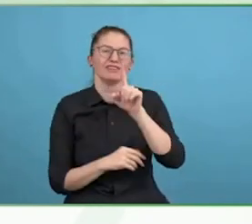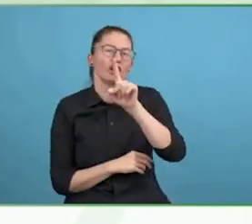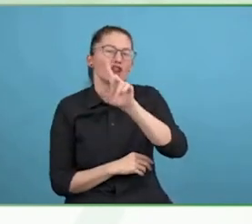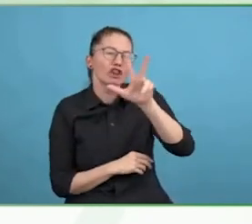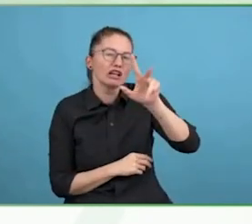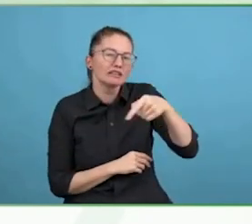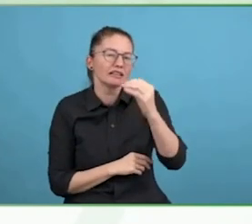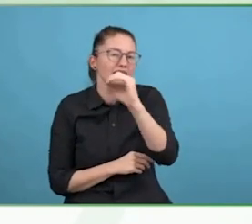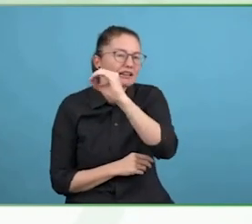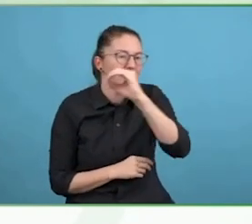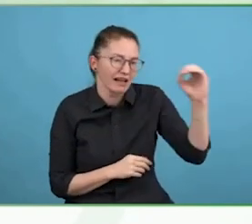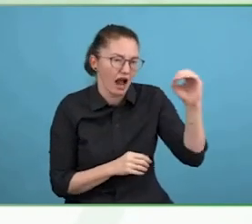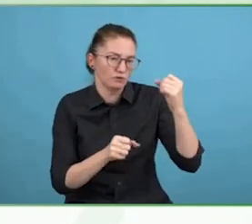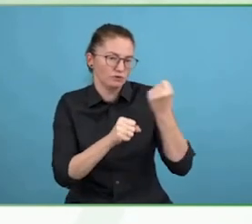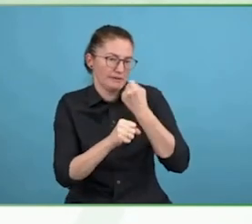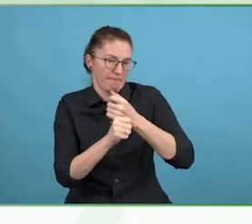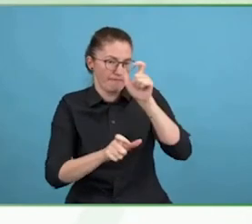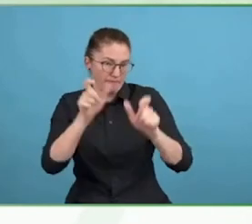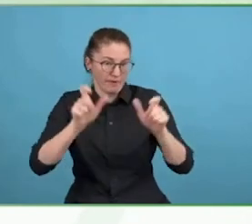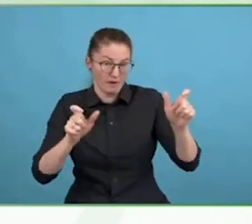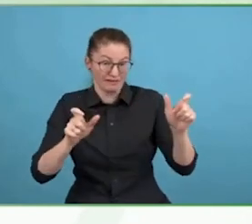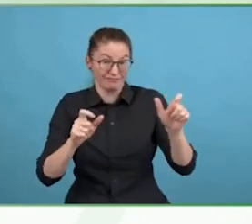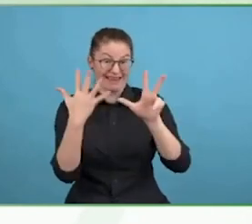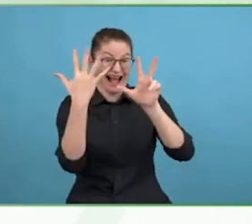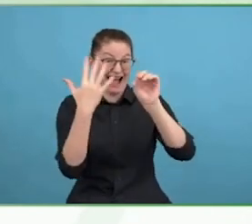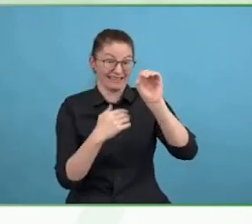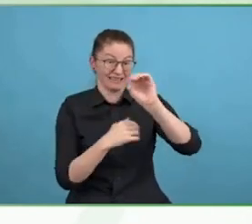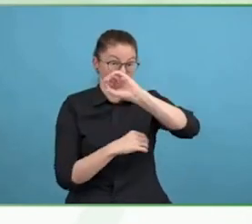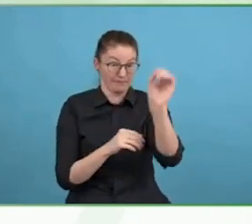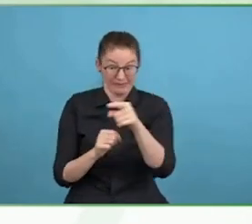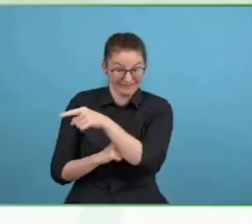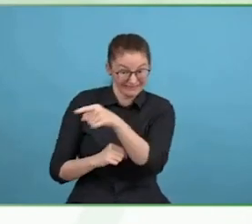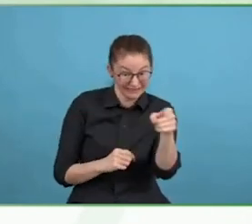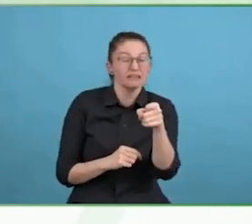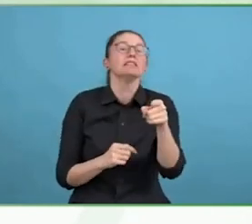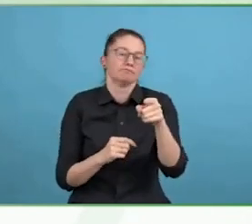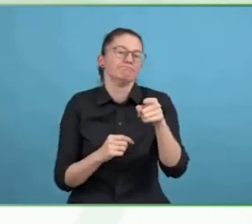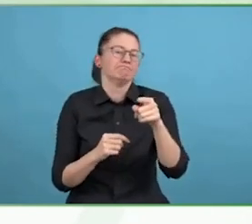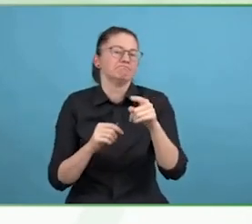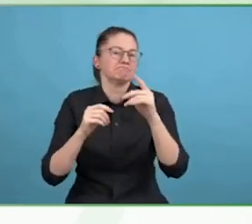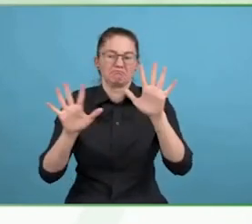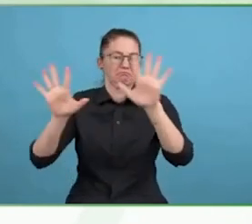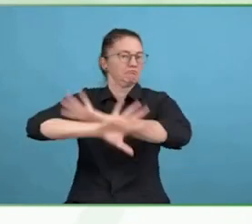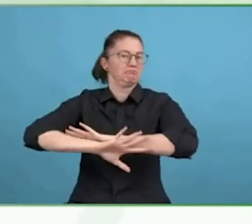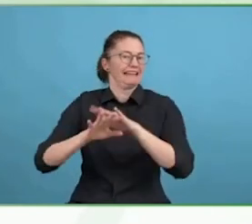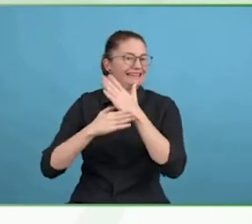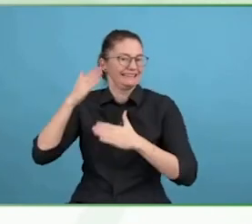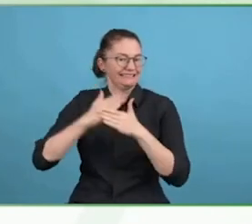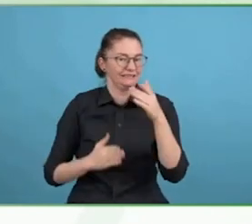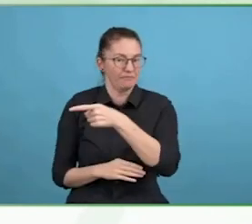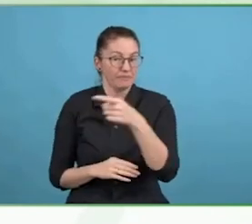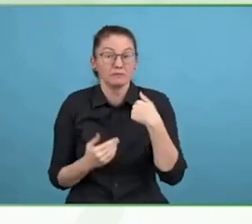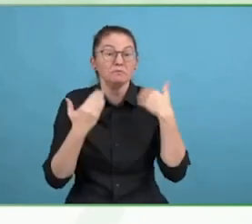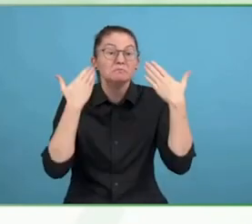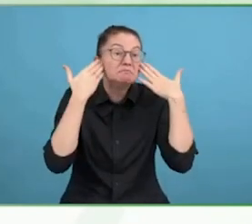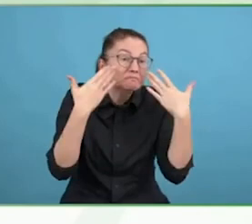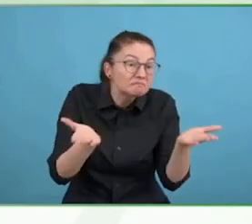At 15% translates to close to $13 trillion of spending power every year.